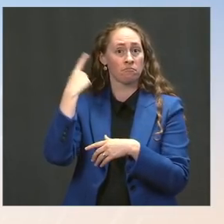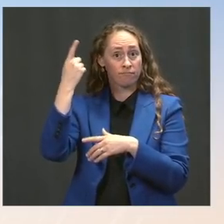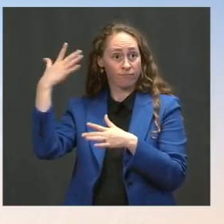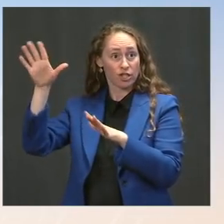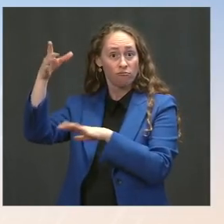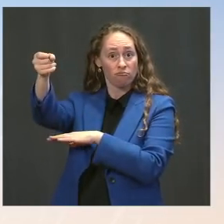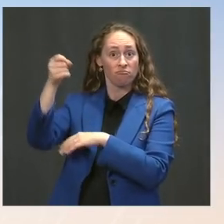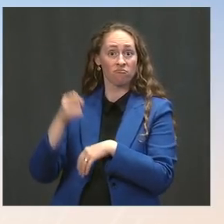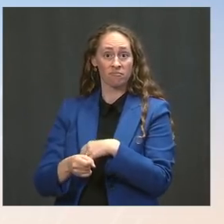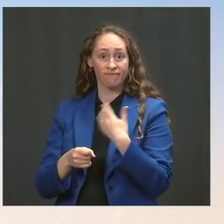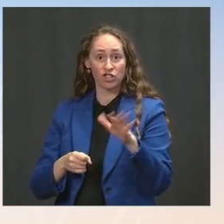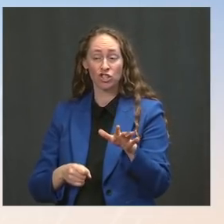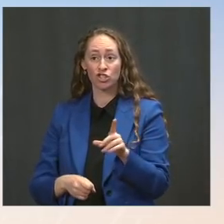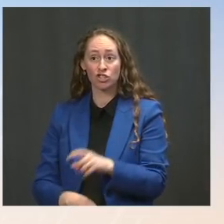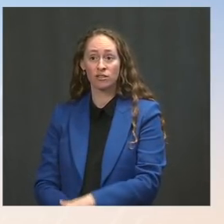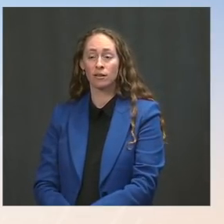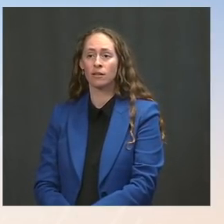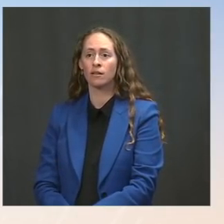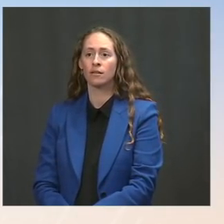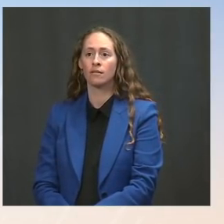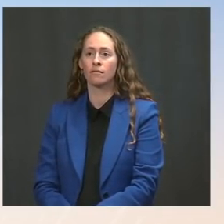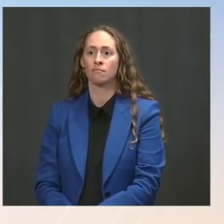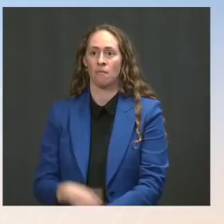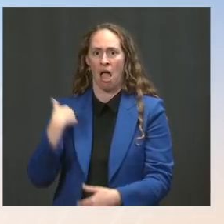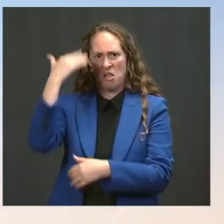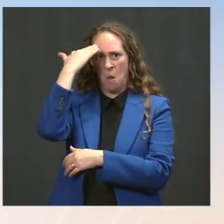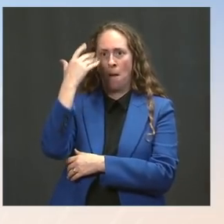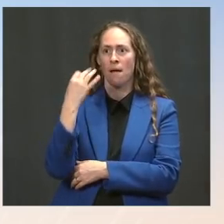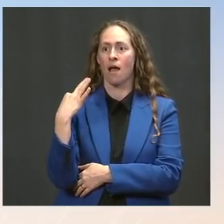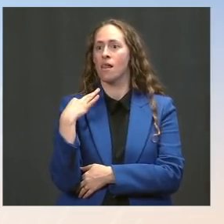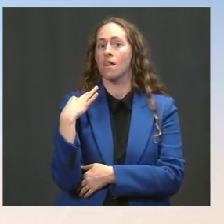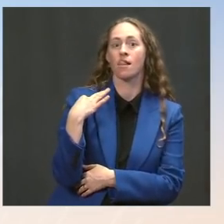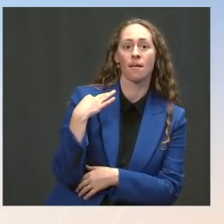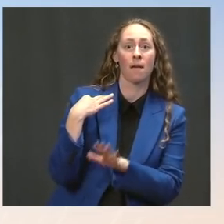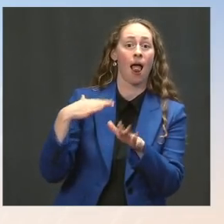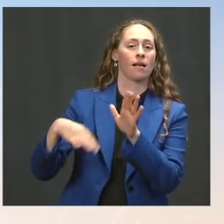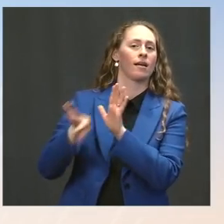I don't have any updates for you on that one. Go ahead. The Press: Yes, Jen. I'm wondering if you have any update